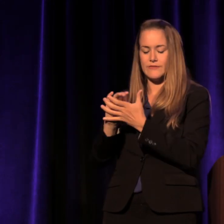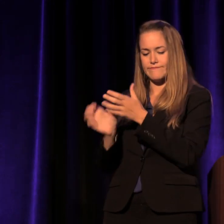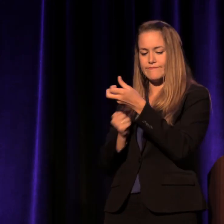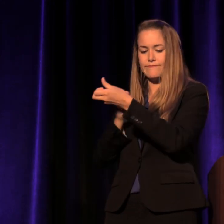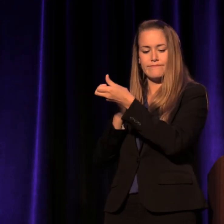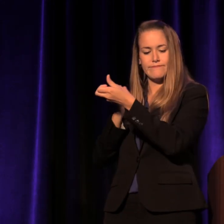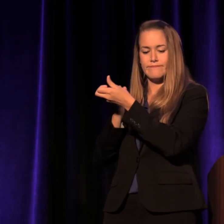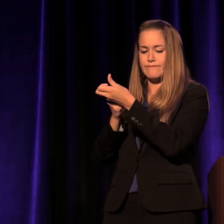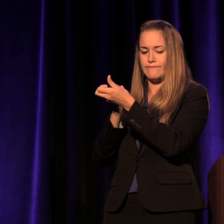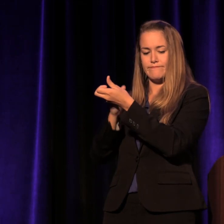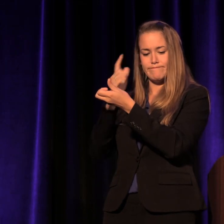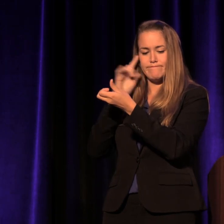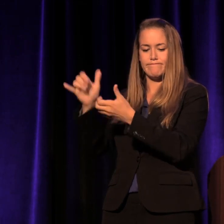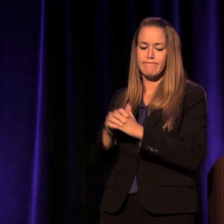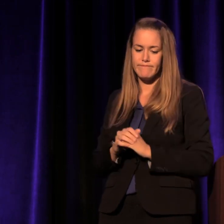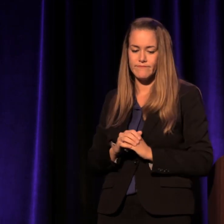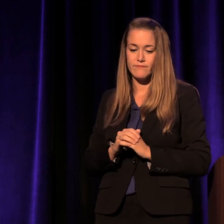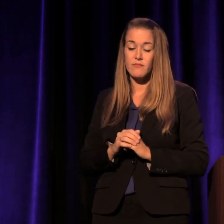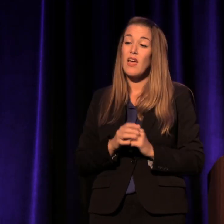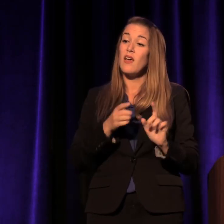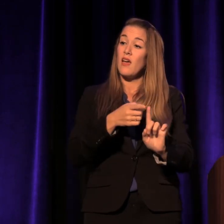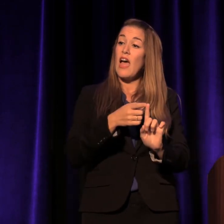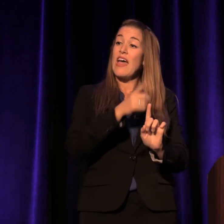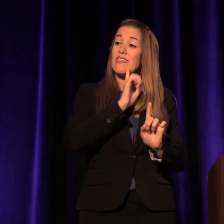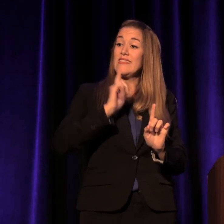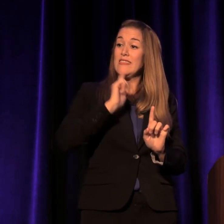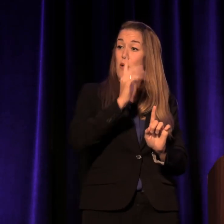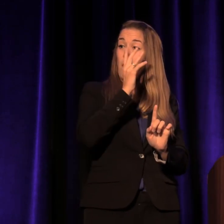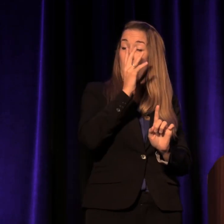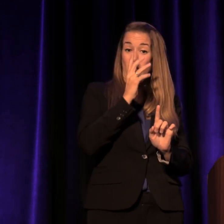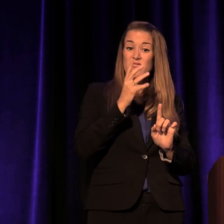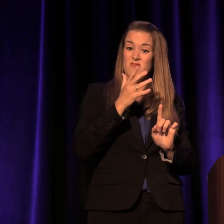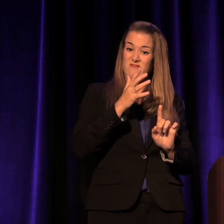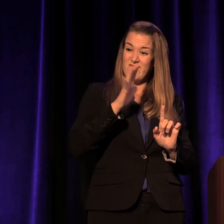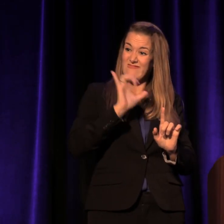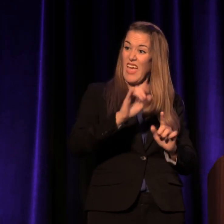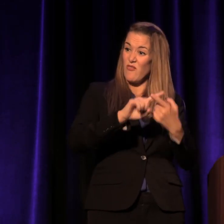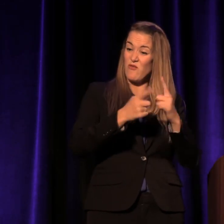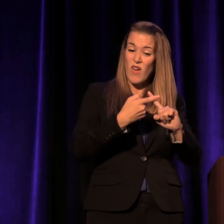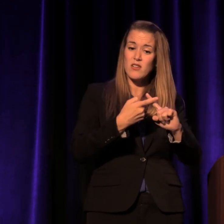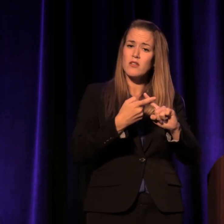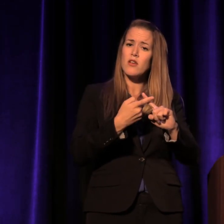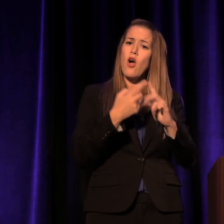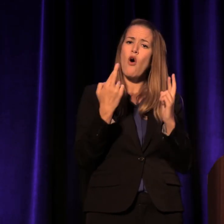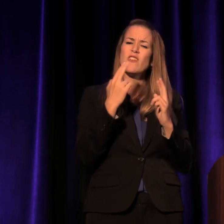I hope that my single mother friend doesn't fall through the cracks. I hope she doesn't let go of her dream